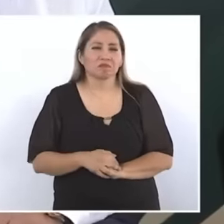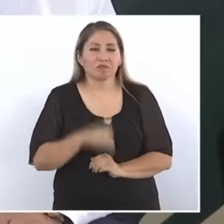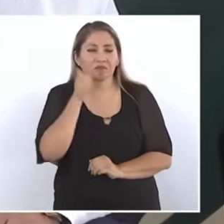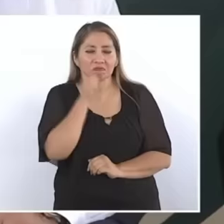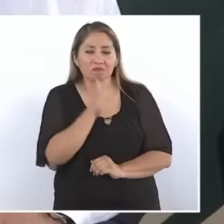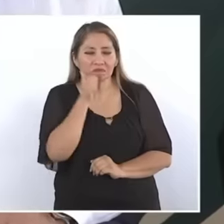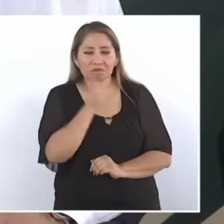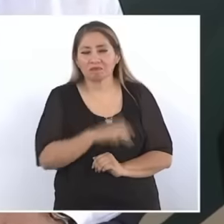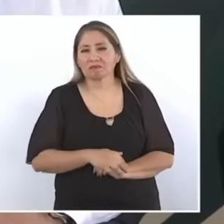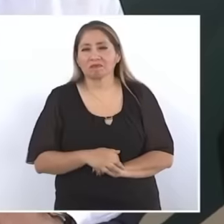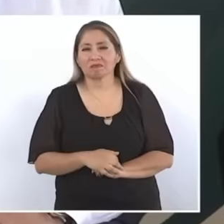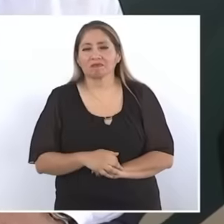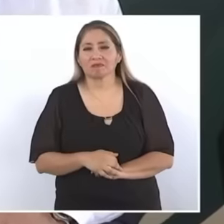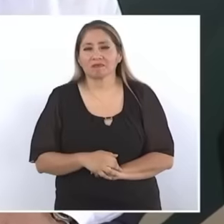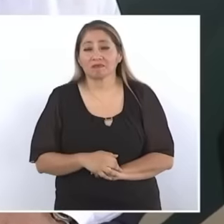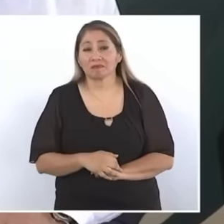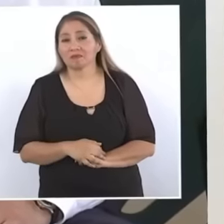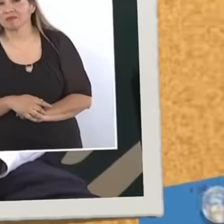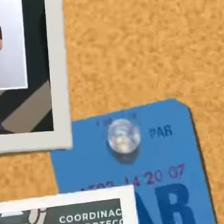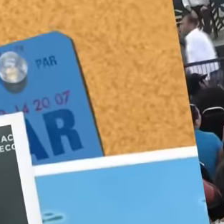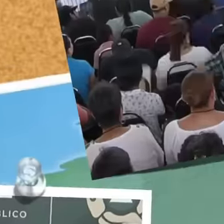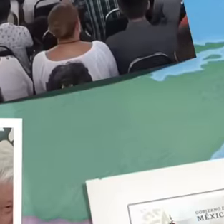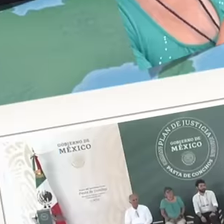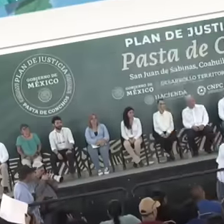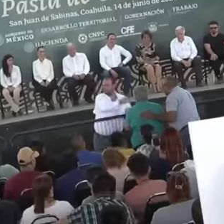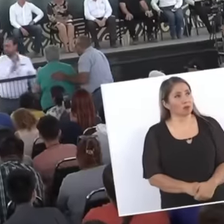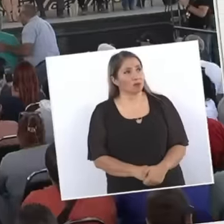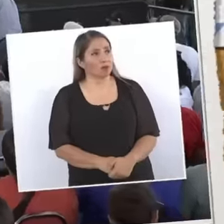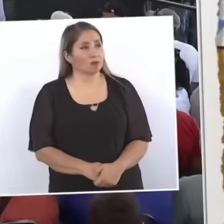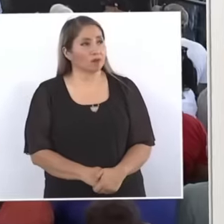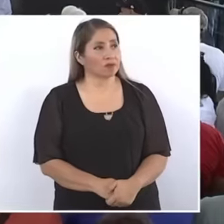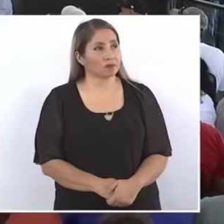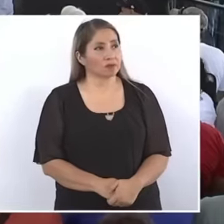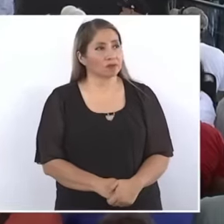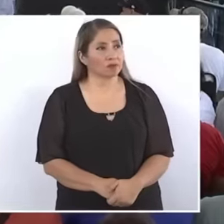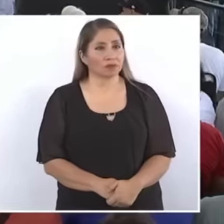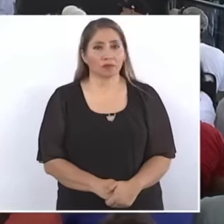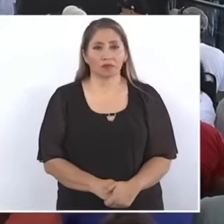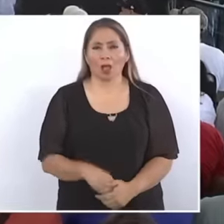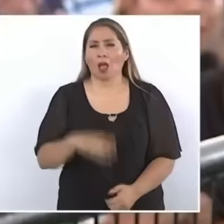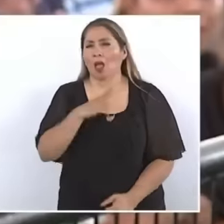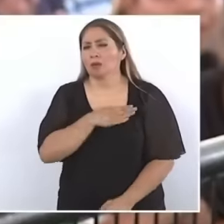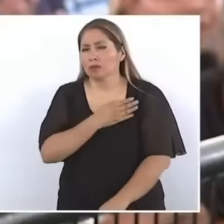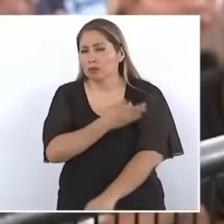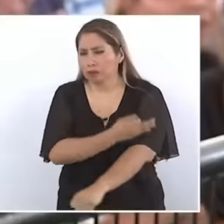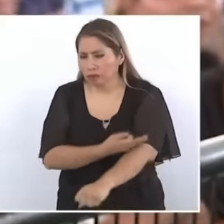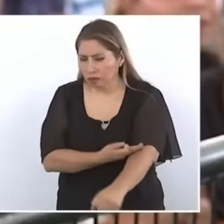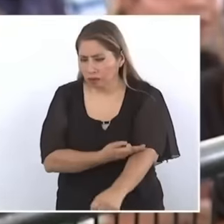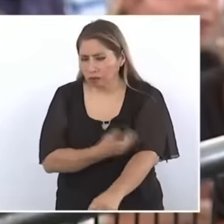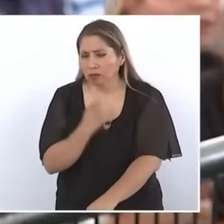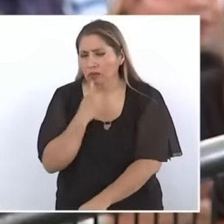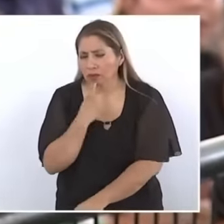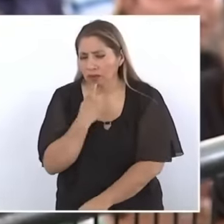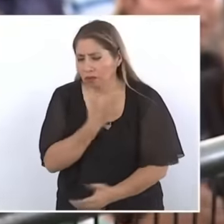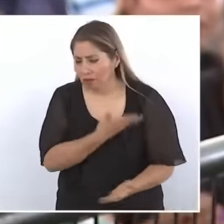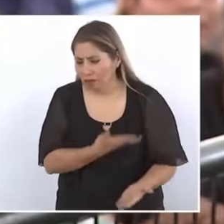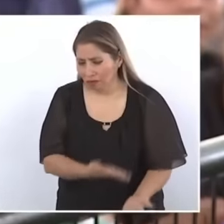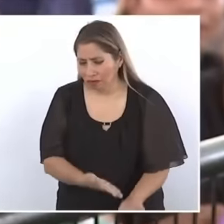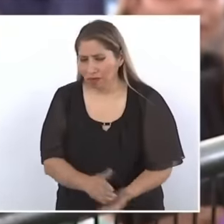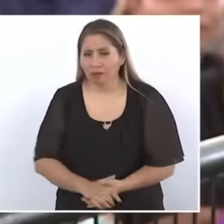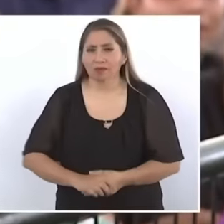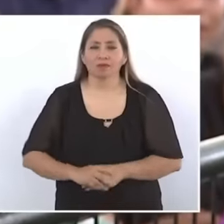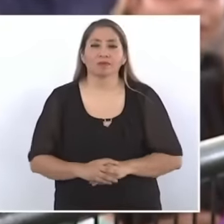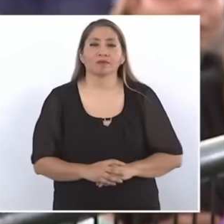Let's see. Good morning. Afternoon, Mr. President, personalities that accompany you My name